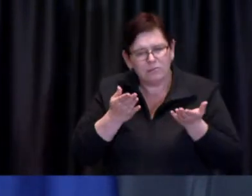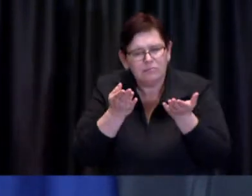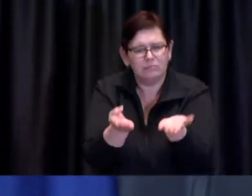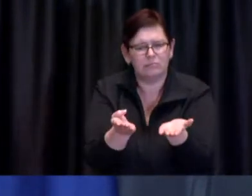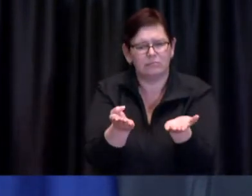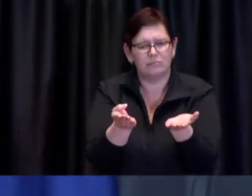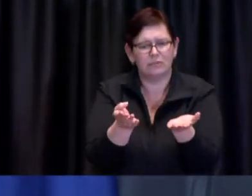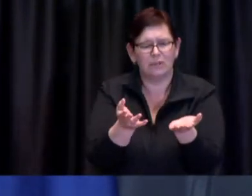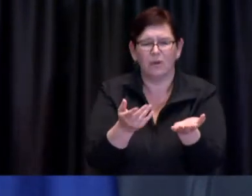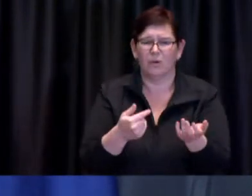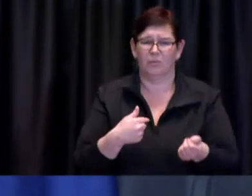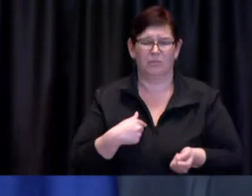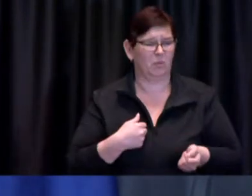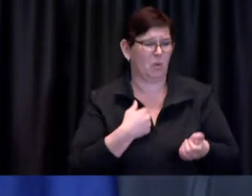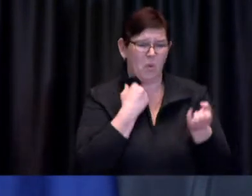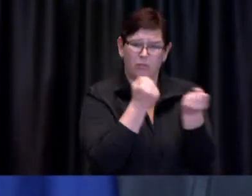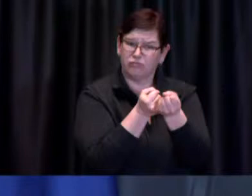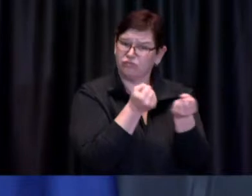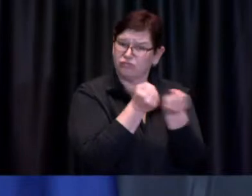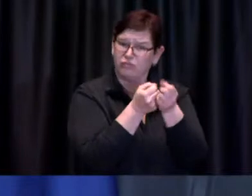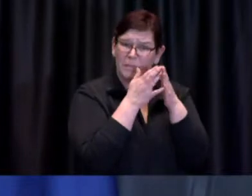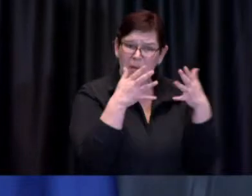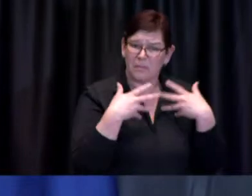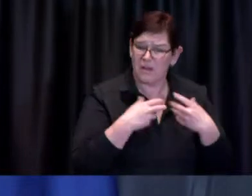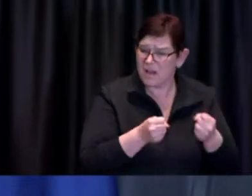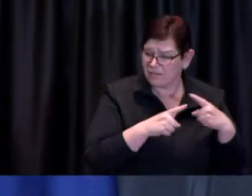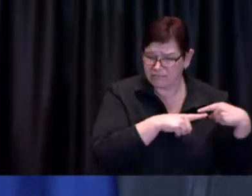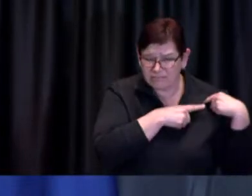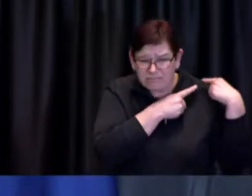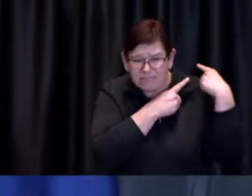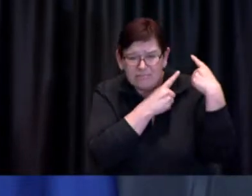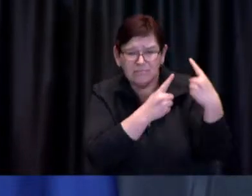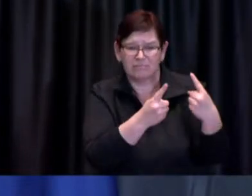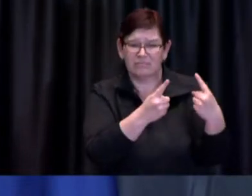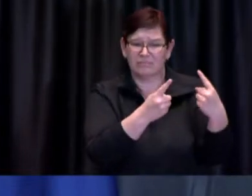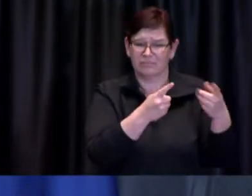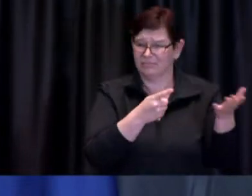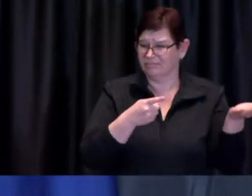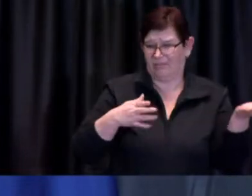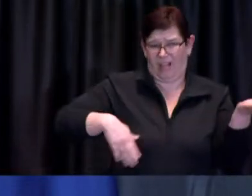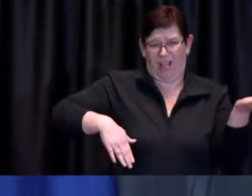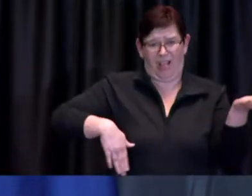fact the only time I think we've had any small inkling of a different opinion on anything was on